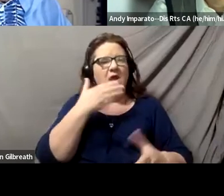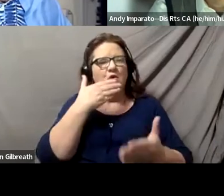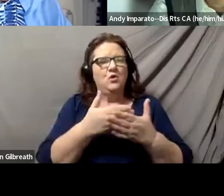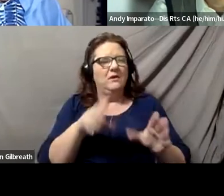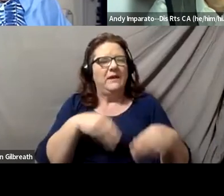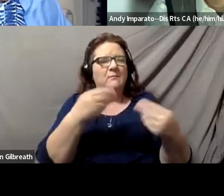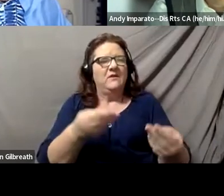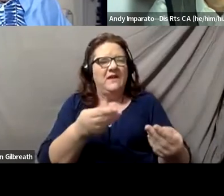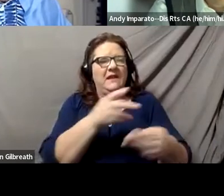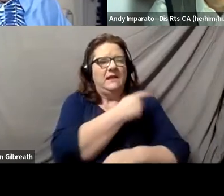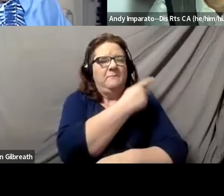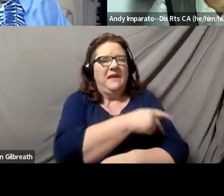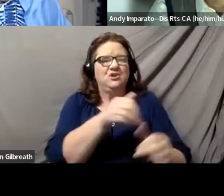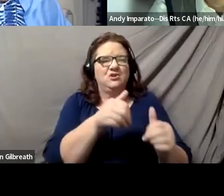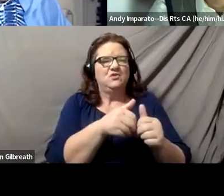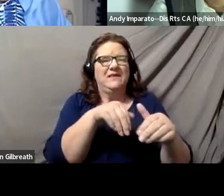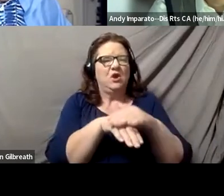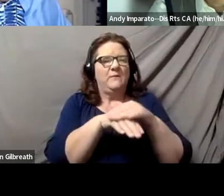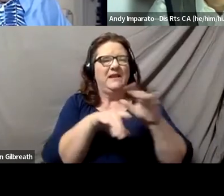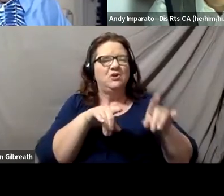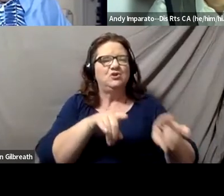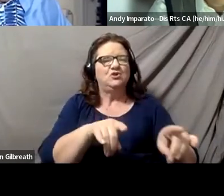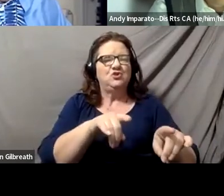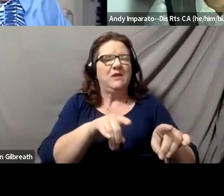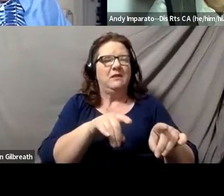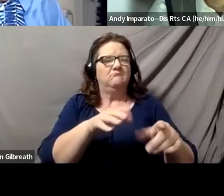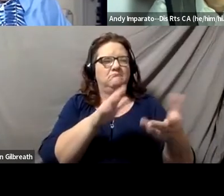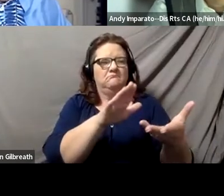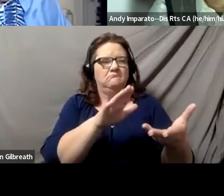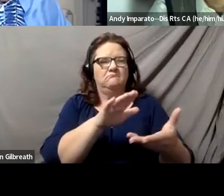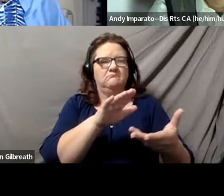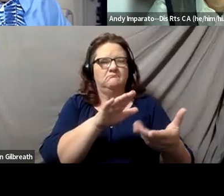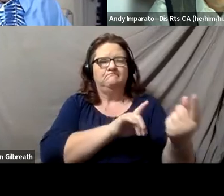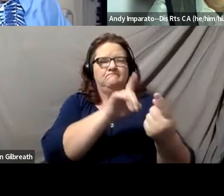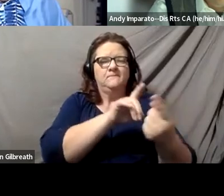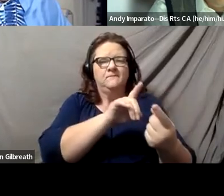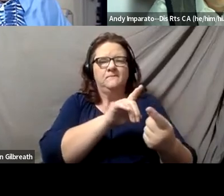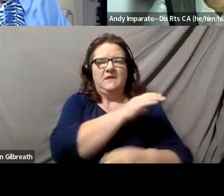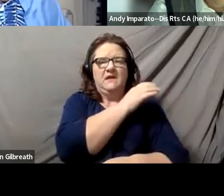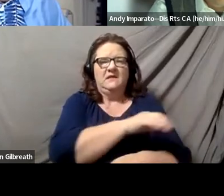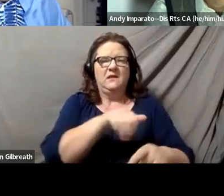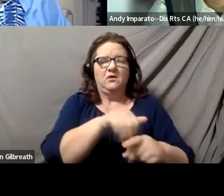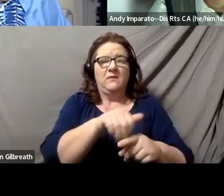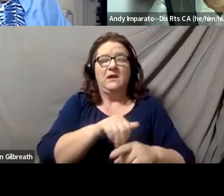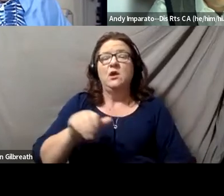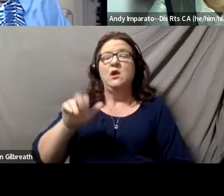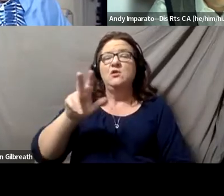35% of the physicians in that study said they knew little or nothing about their legal obligations under the ADA,